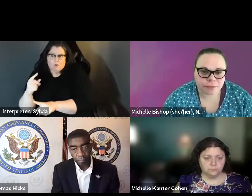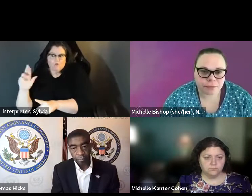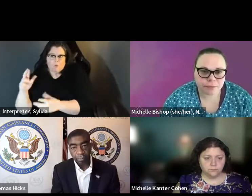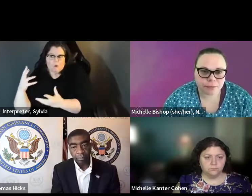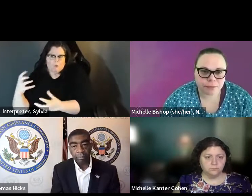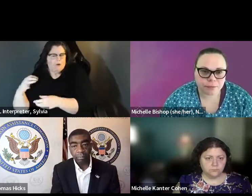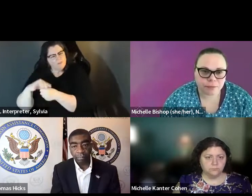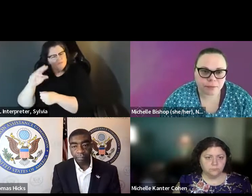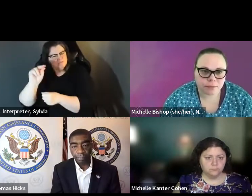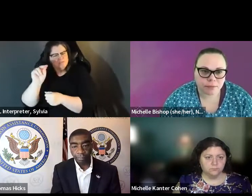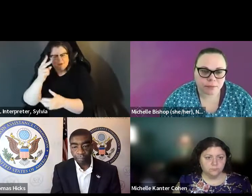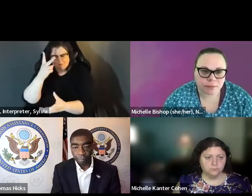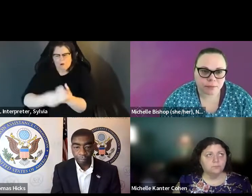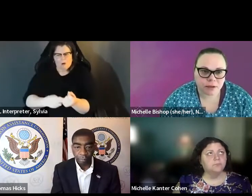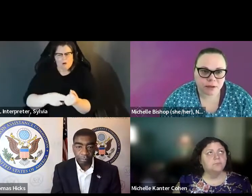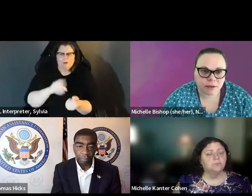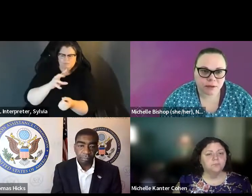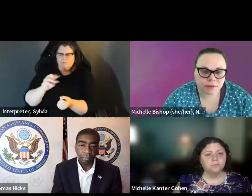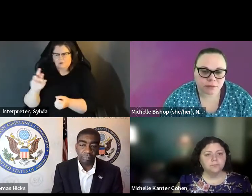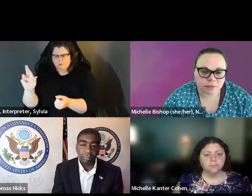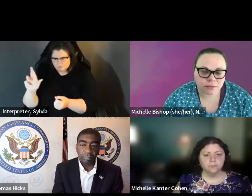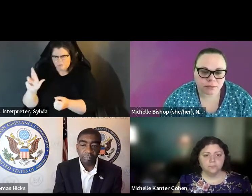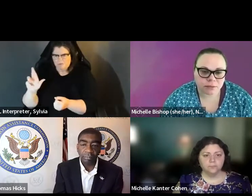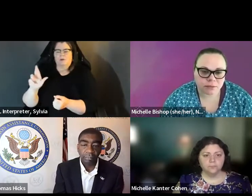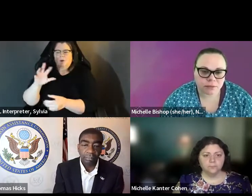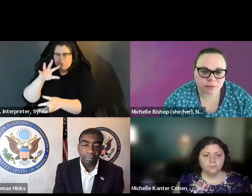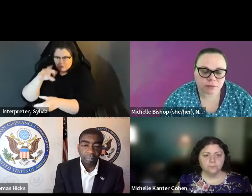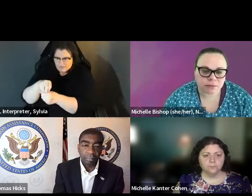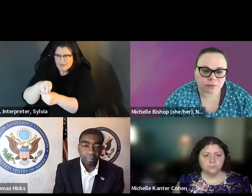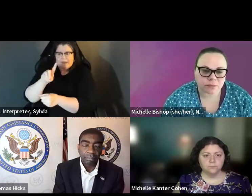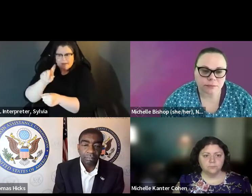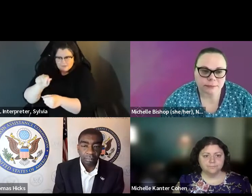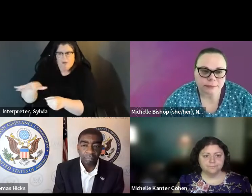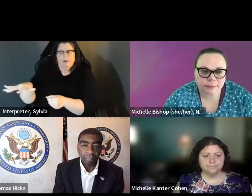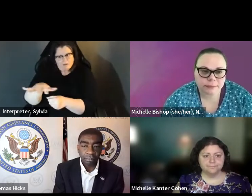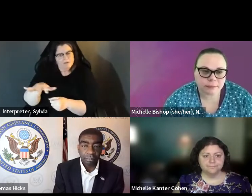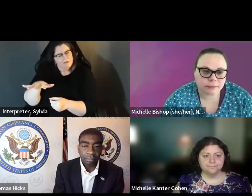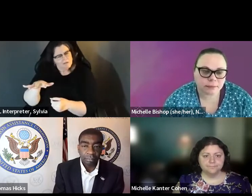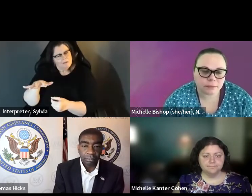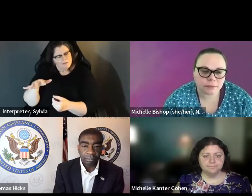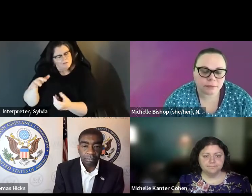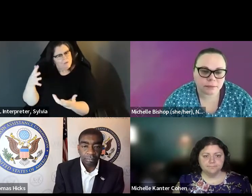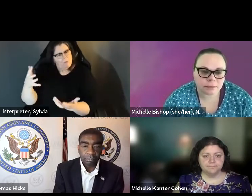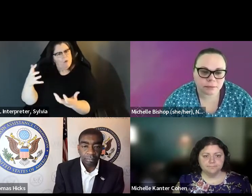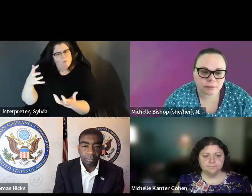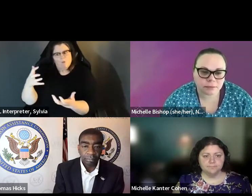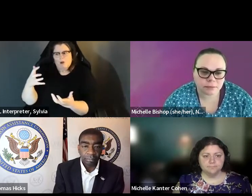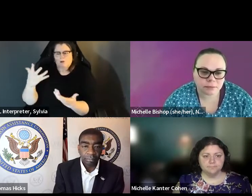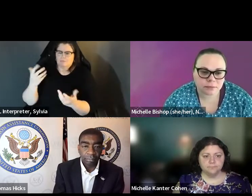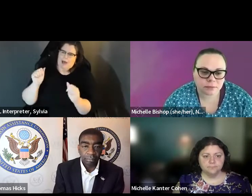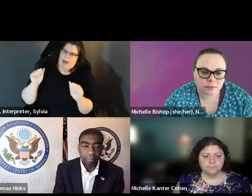disabilities. This is not a partisan issue. And I think that's a very important point to make in encouraging